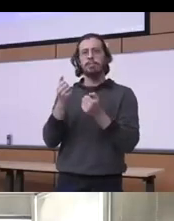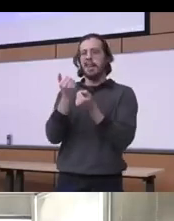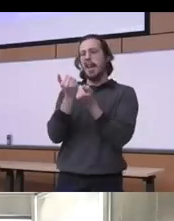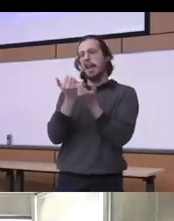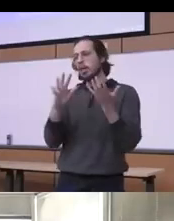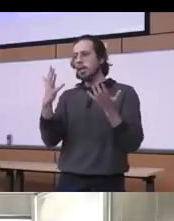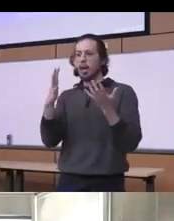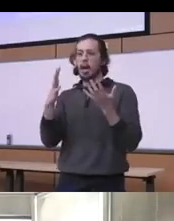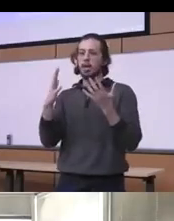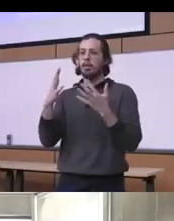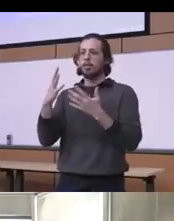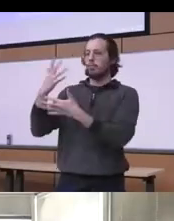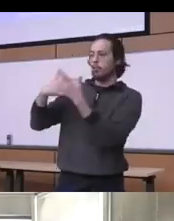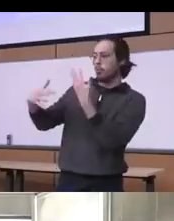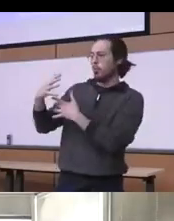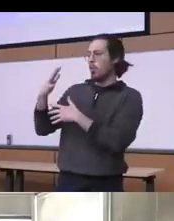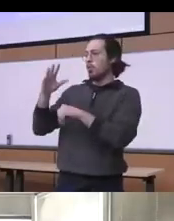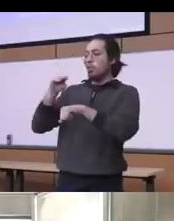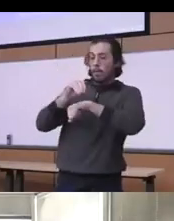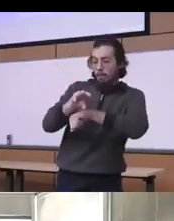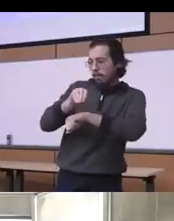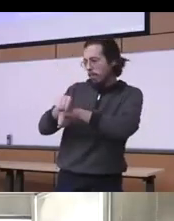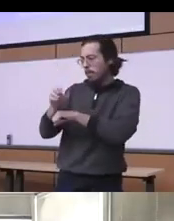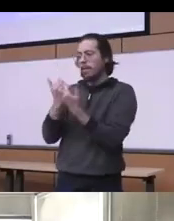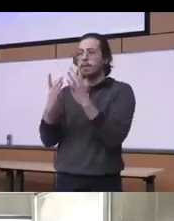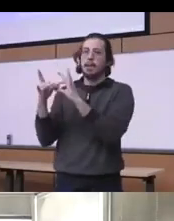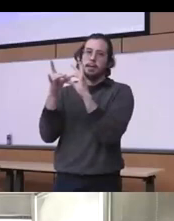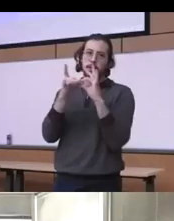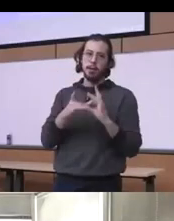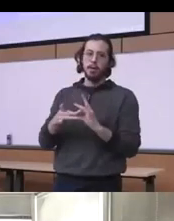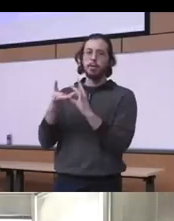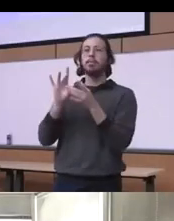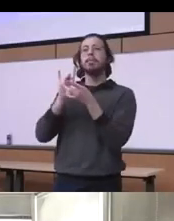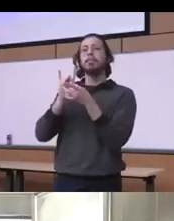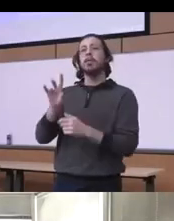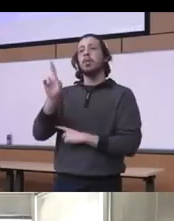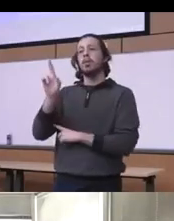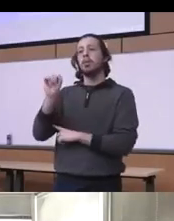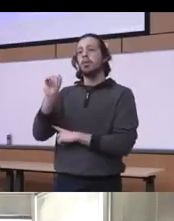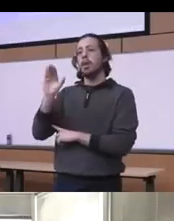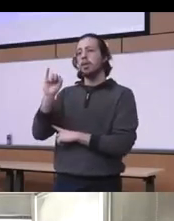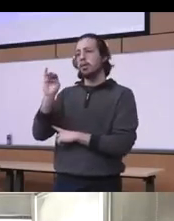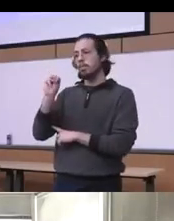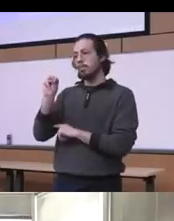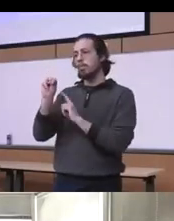and uh so when we talk about really racism it's end up being manifested by unequal distribution